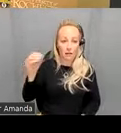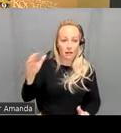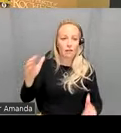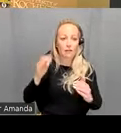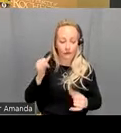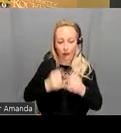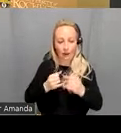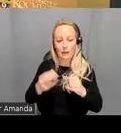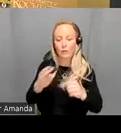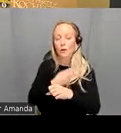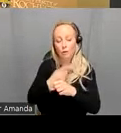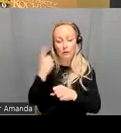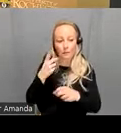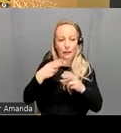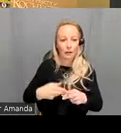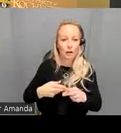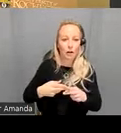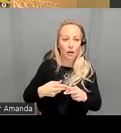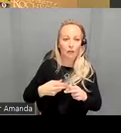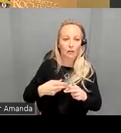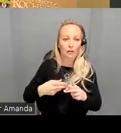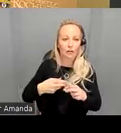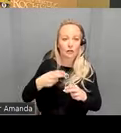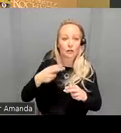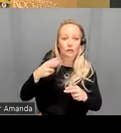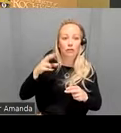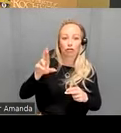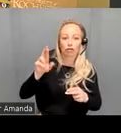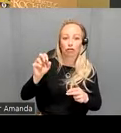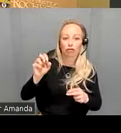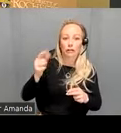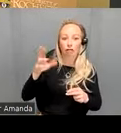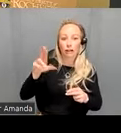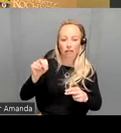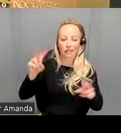we used something called principal components m regression to derive a uh resting state functional